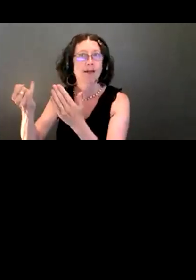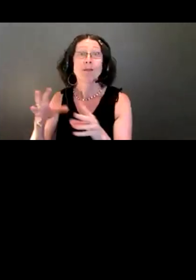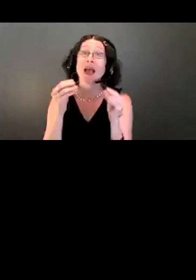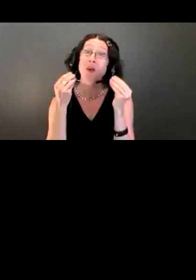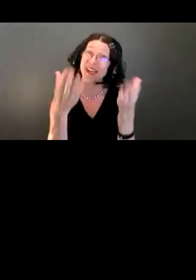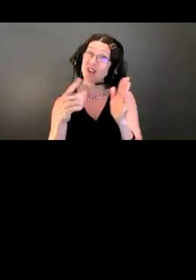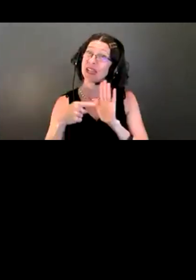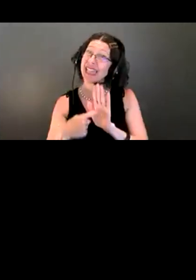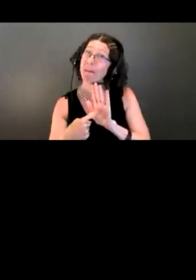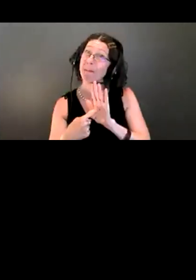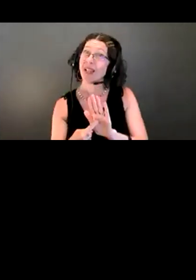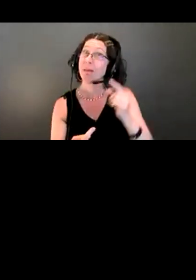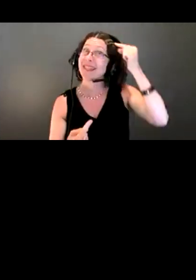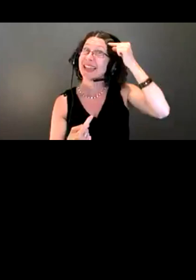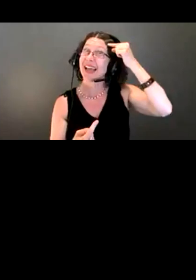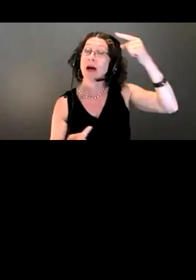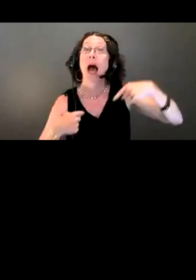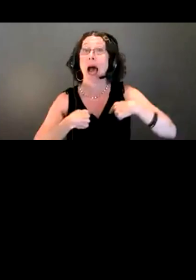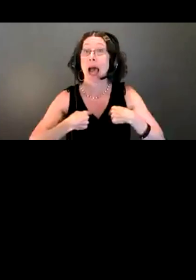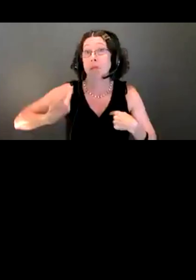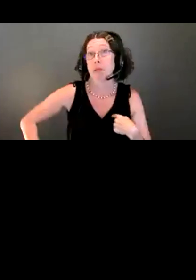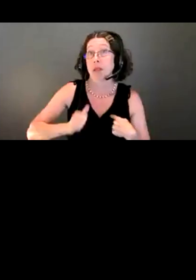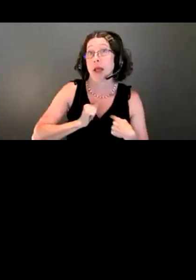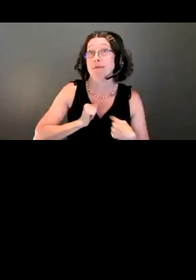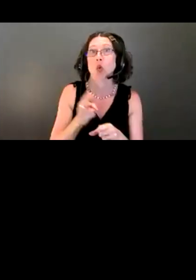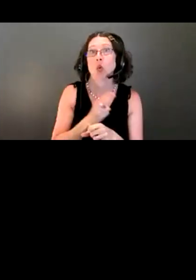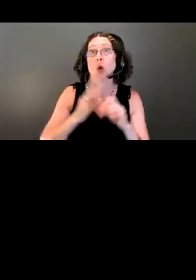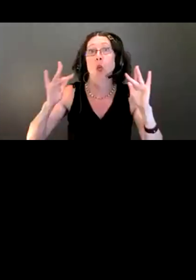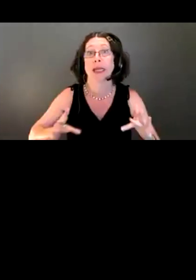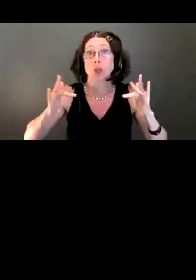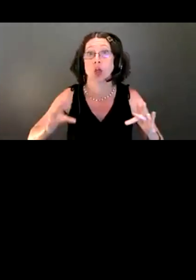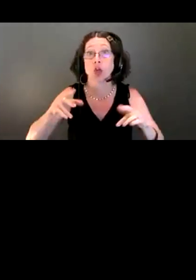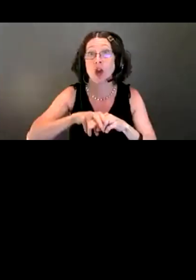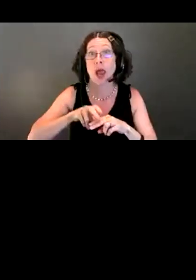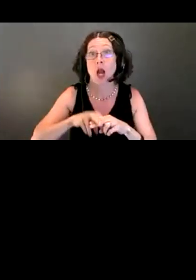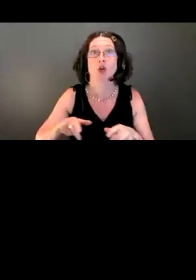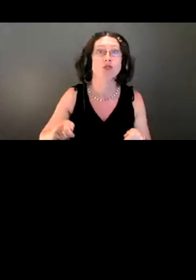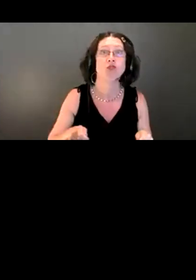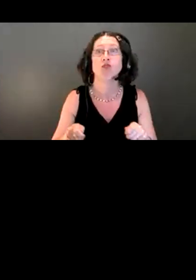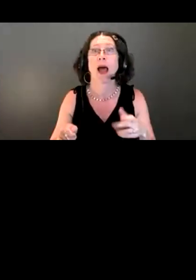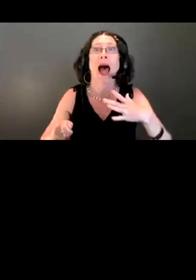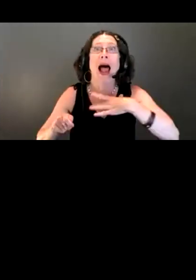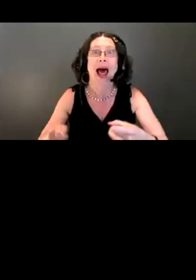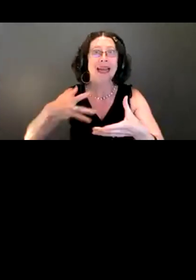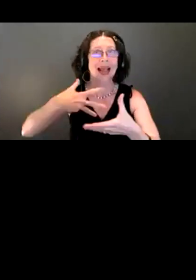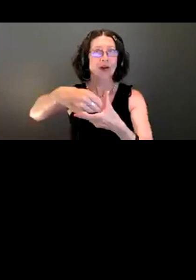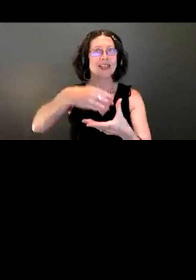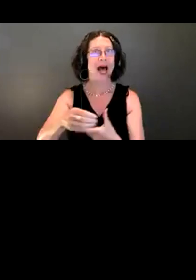I am a wheelchair user, and as a wheelchair user who likes to use outdoor spaces, one of the things that's really important